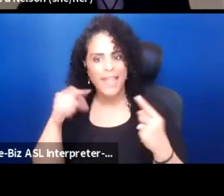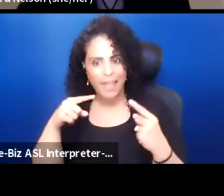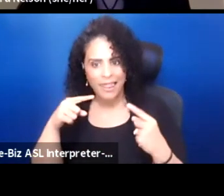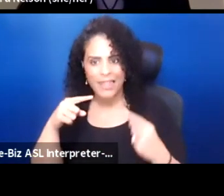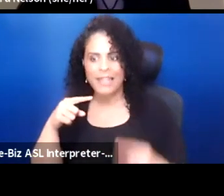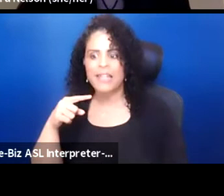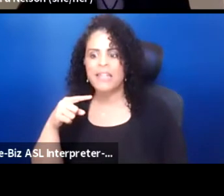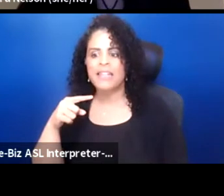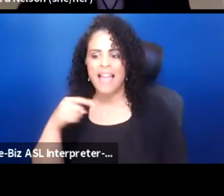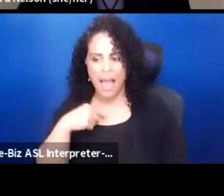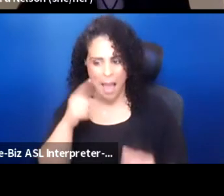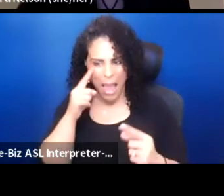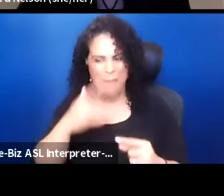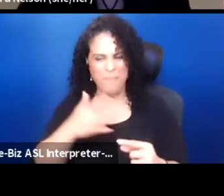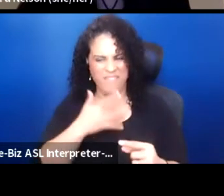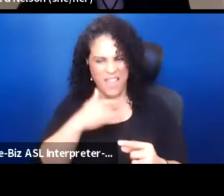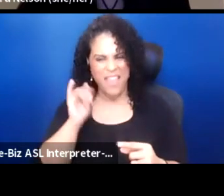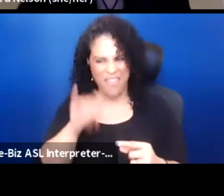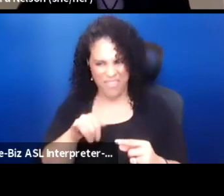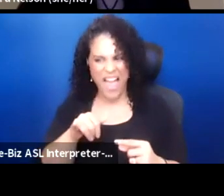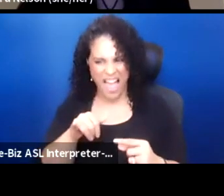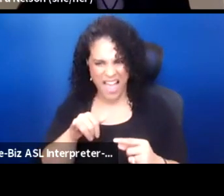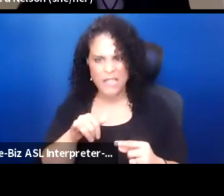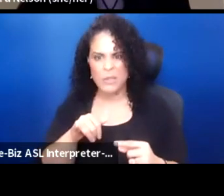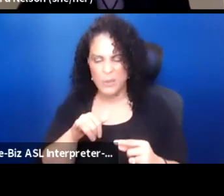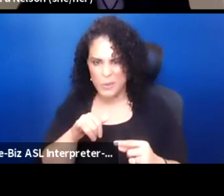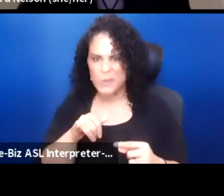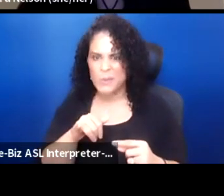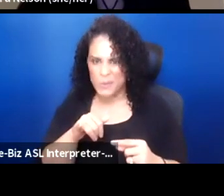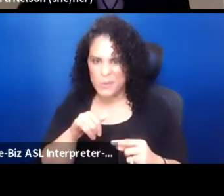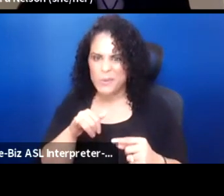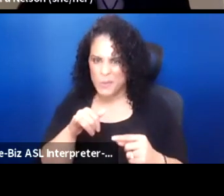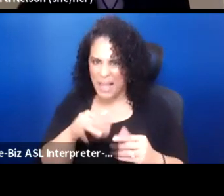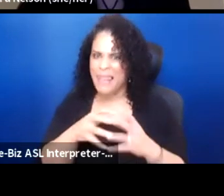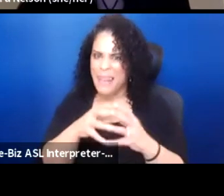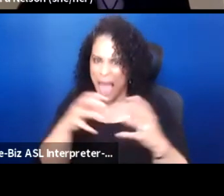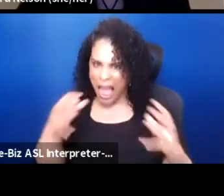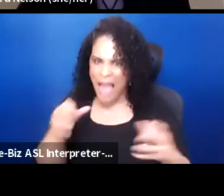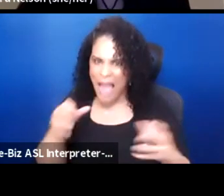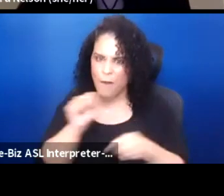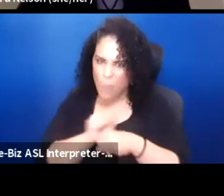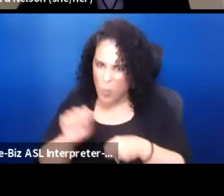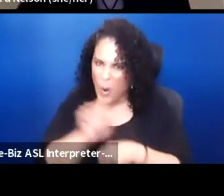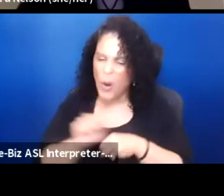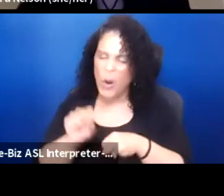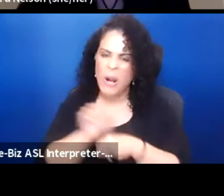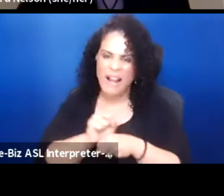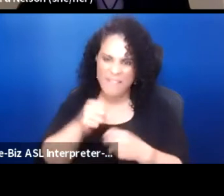I'm feeling those road miles on us as theater artists, that feeling of always fighting exclusion.